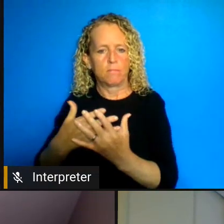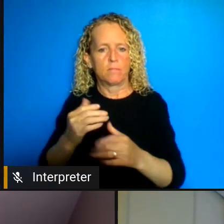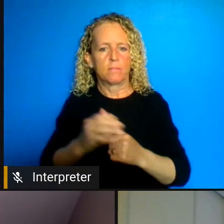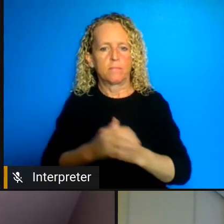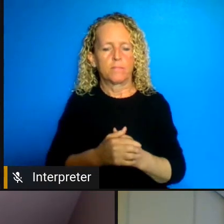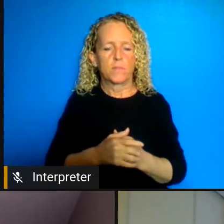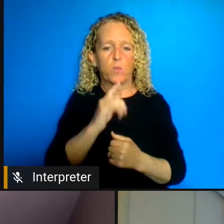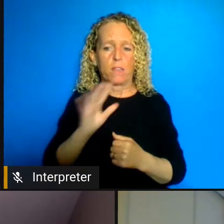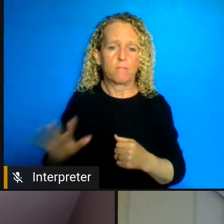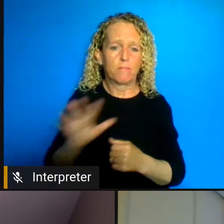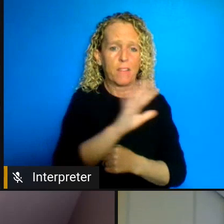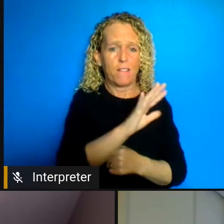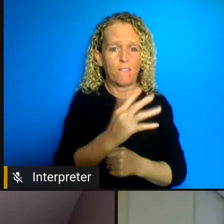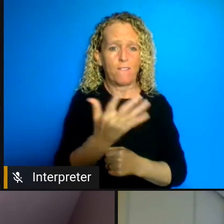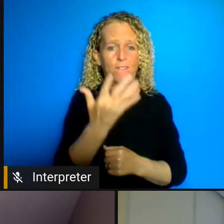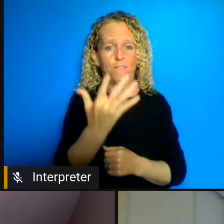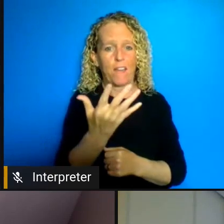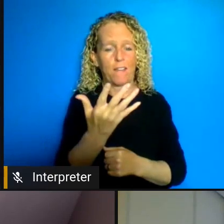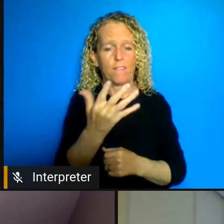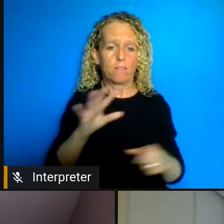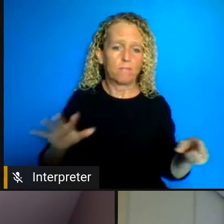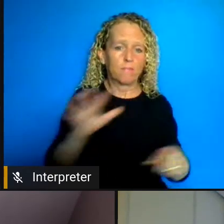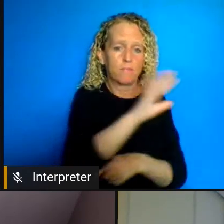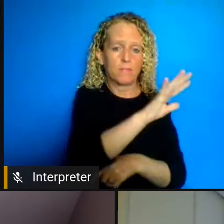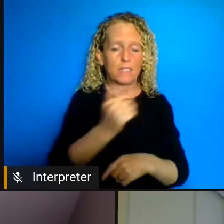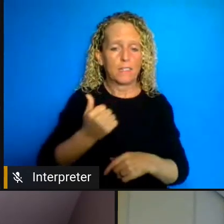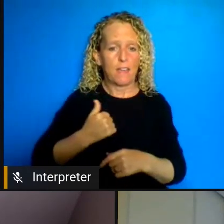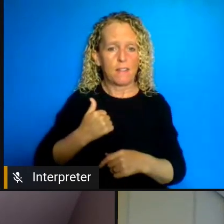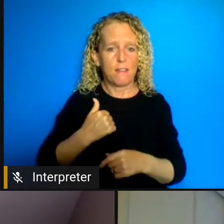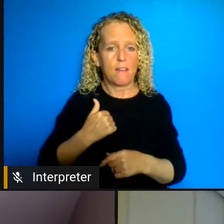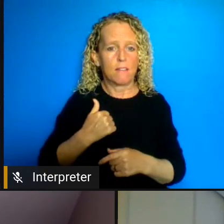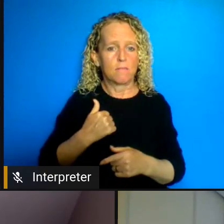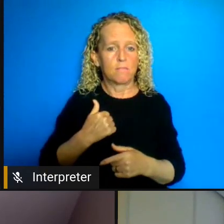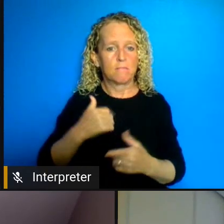of them have been very seriously hit by the pandemic right so that's why we see